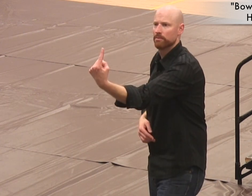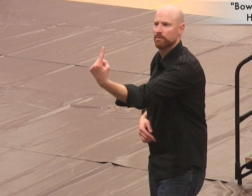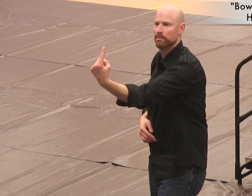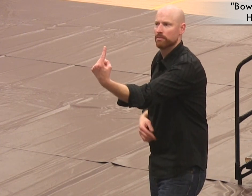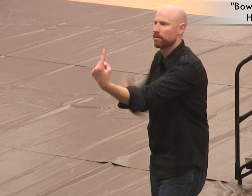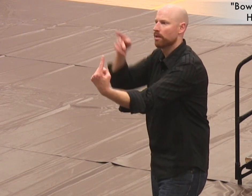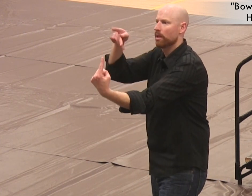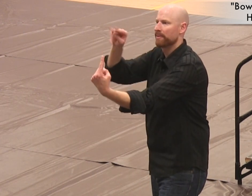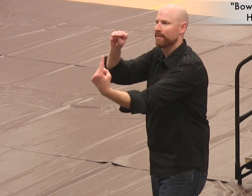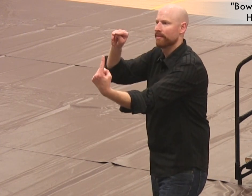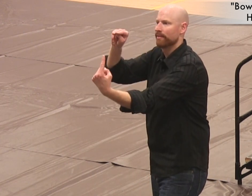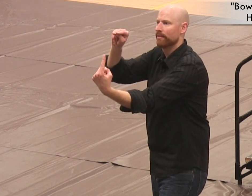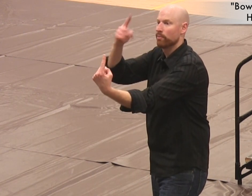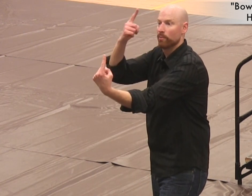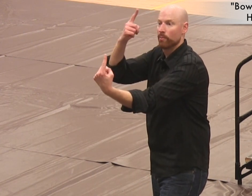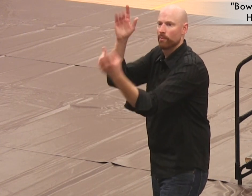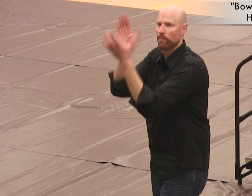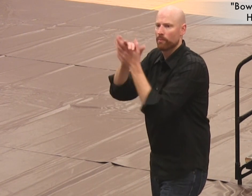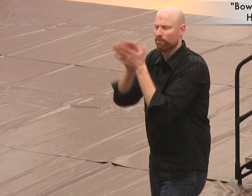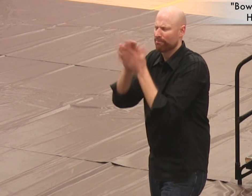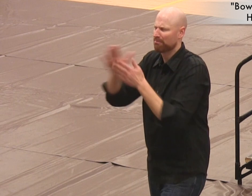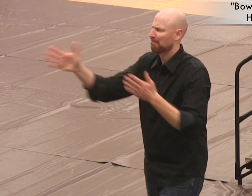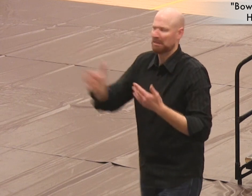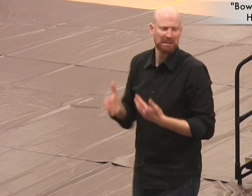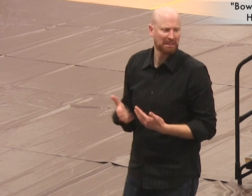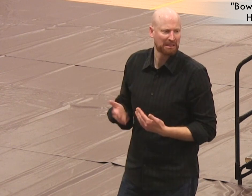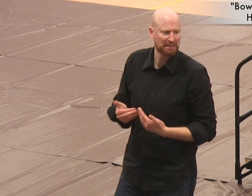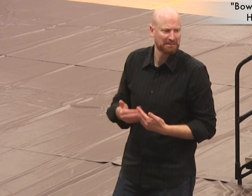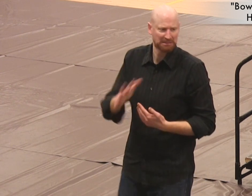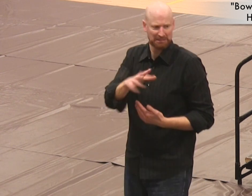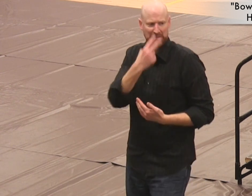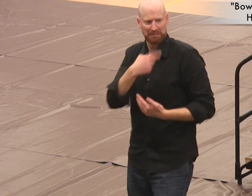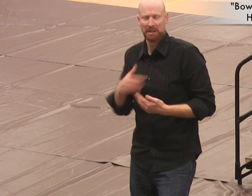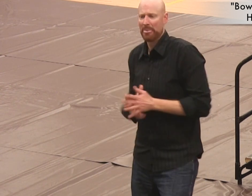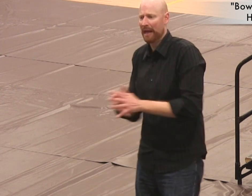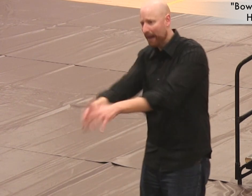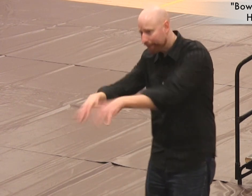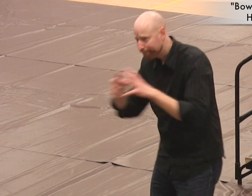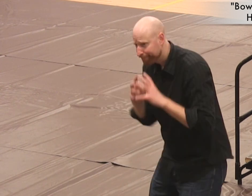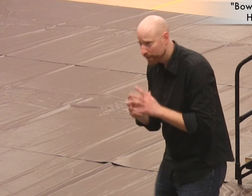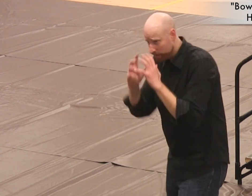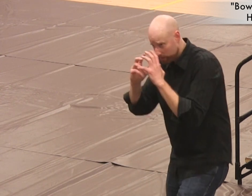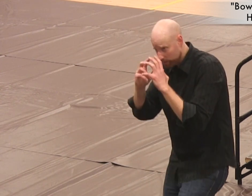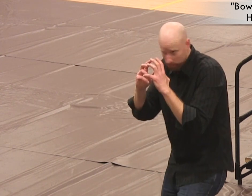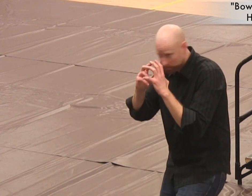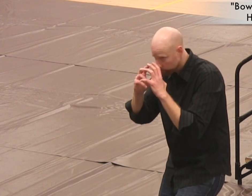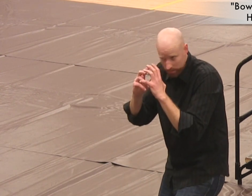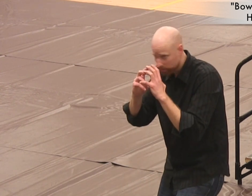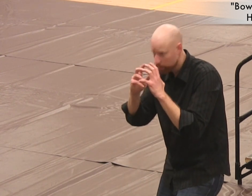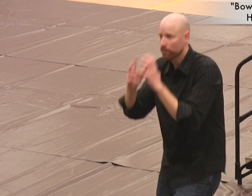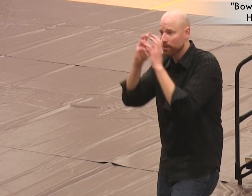single, solitary pin. Quite confident that this would be a simple roll, he lines up his shot and